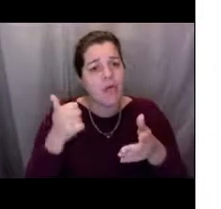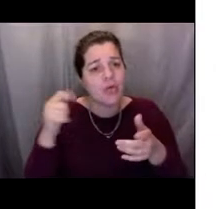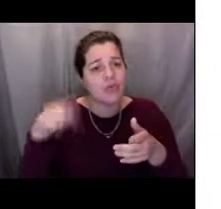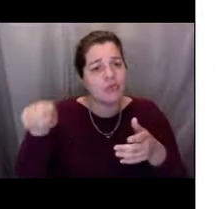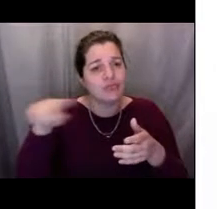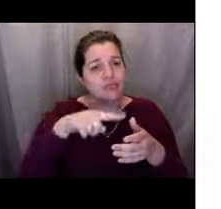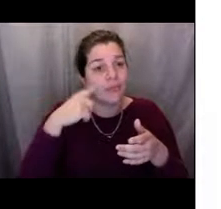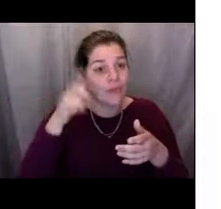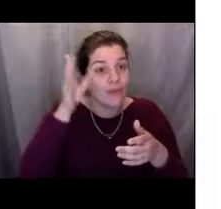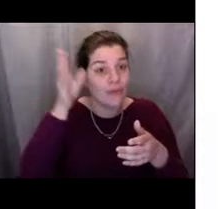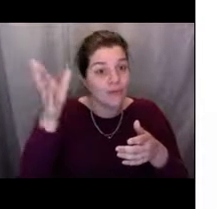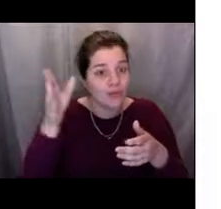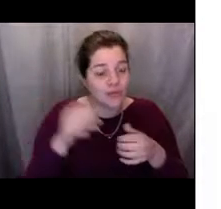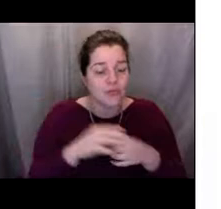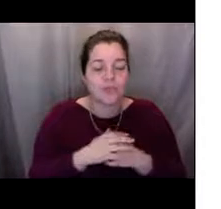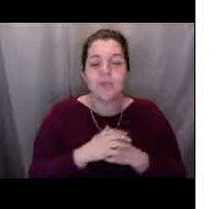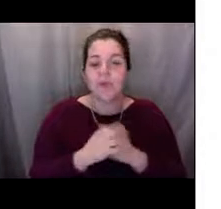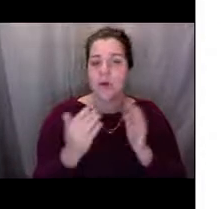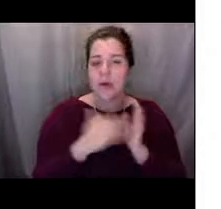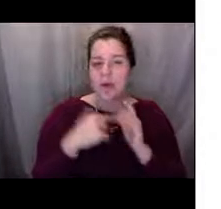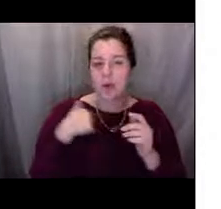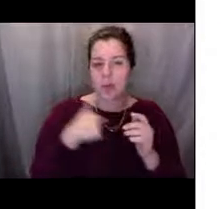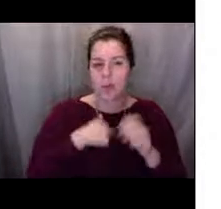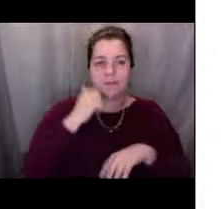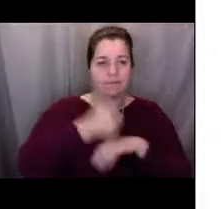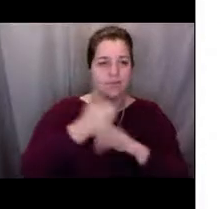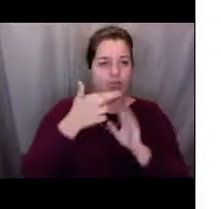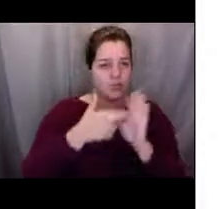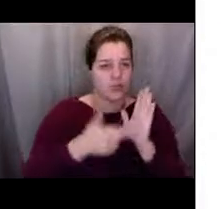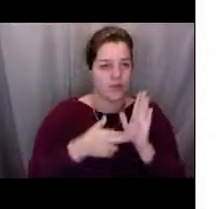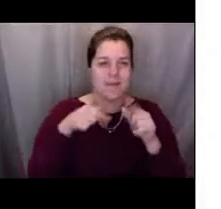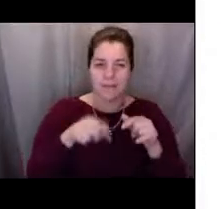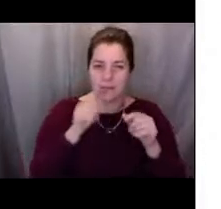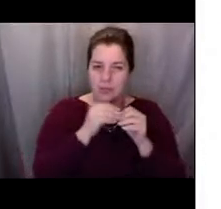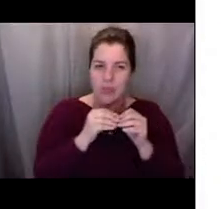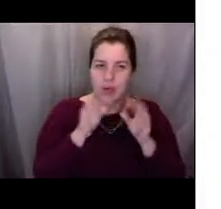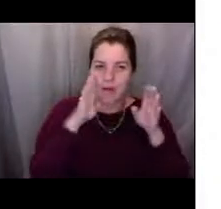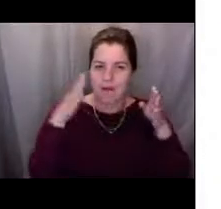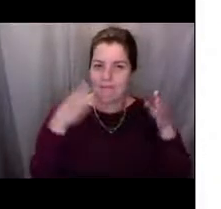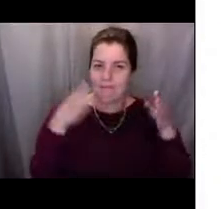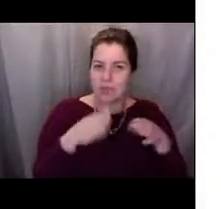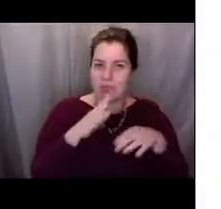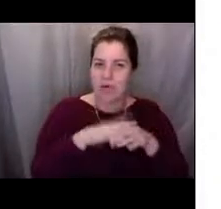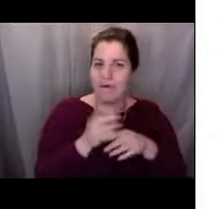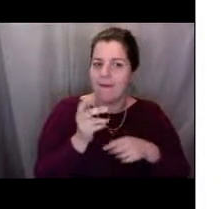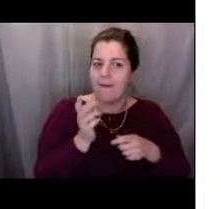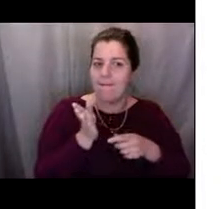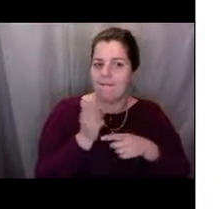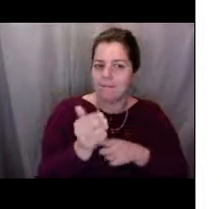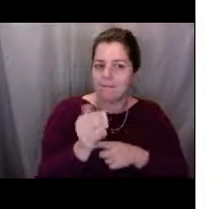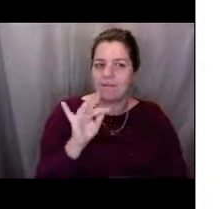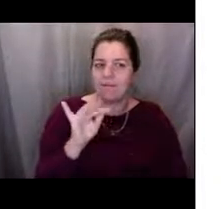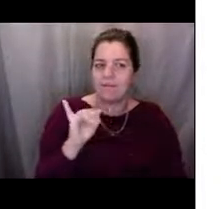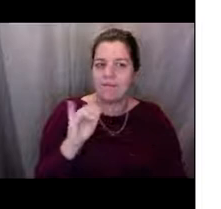This is more just based towards the fisheries in overview of why we have the regional councils